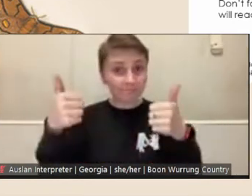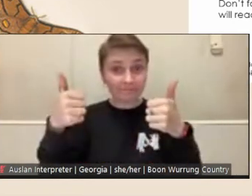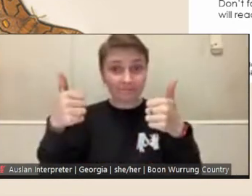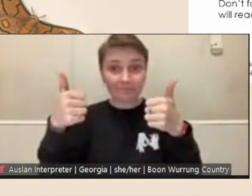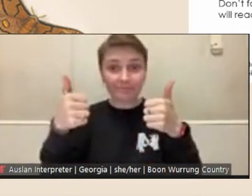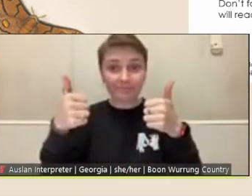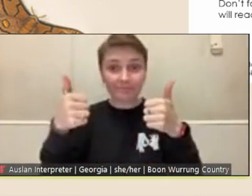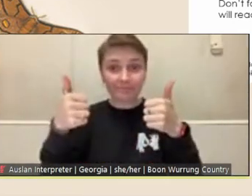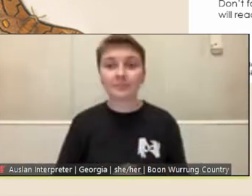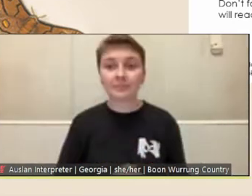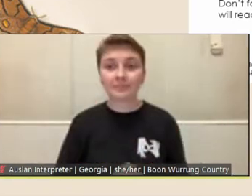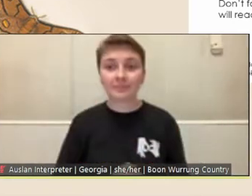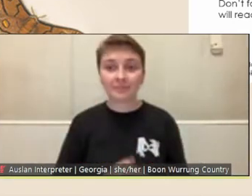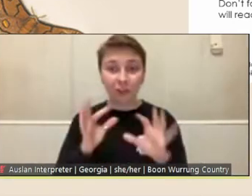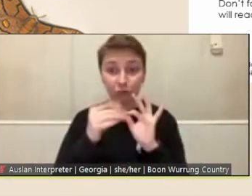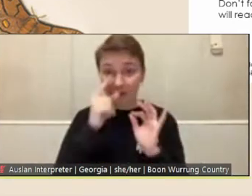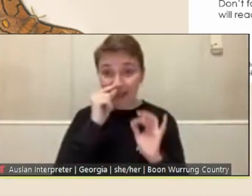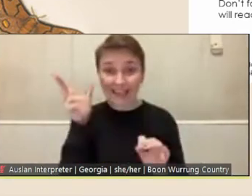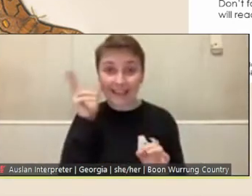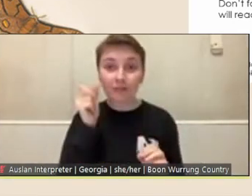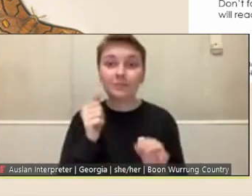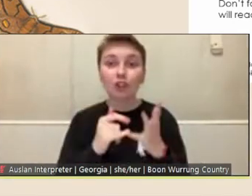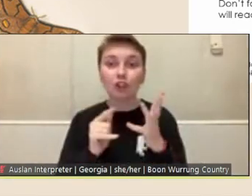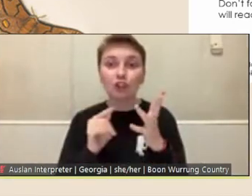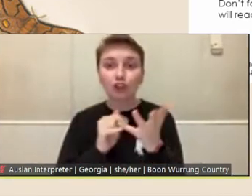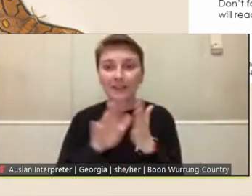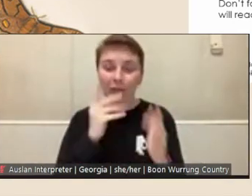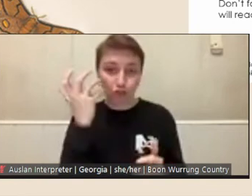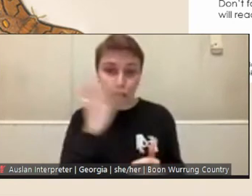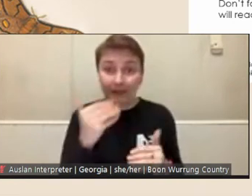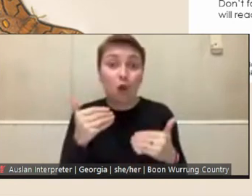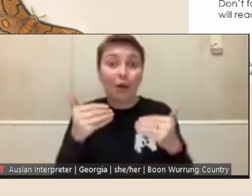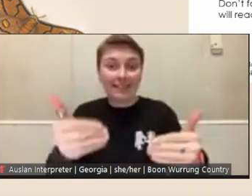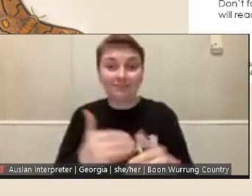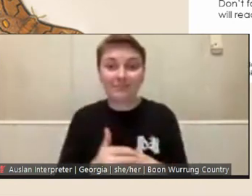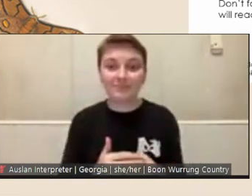Yes, thumbs up. Okay, sorry, go ahead.